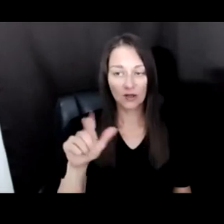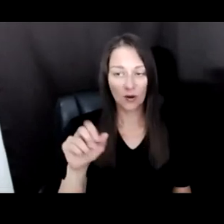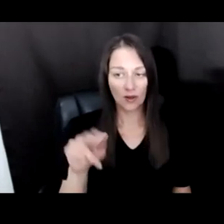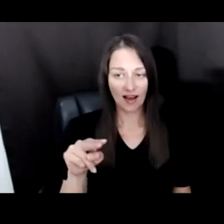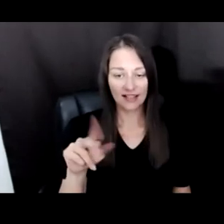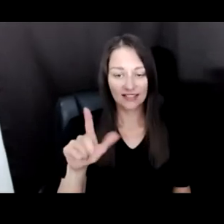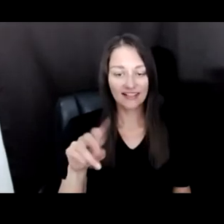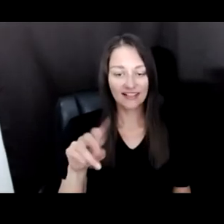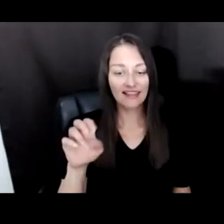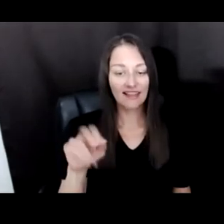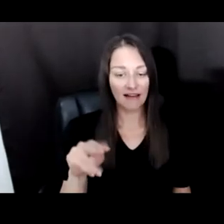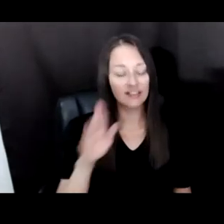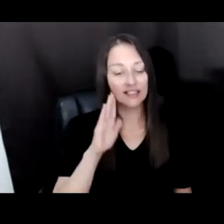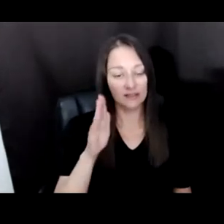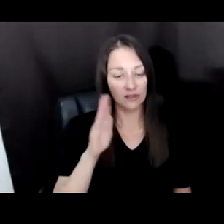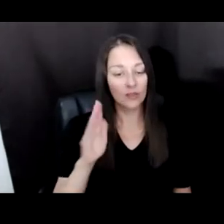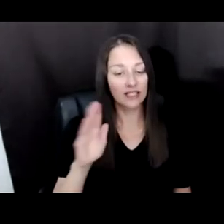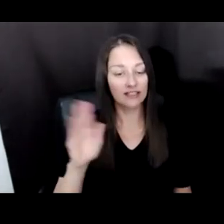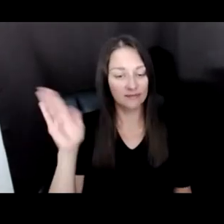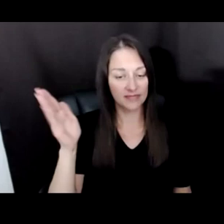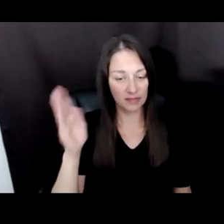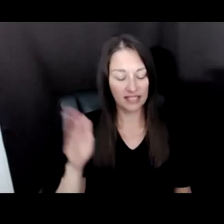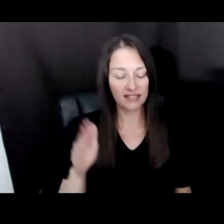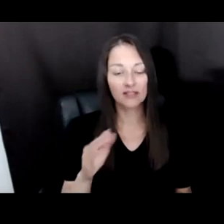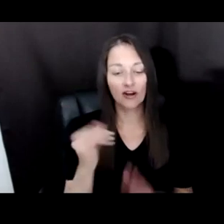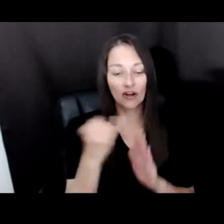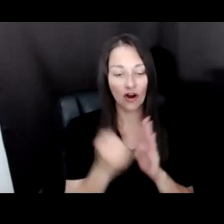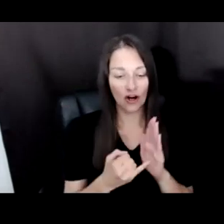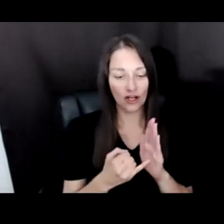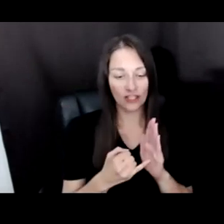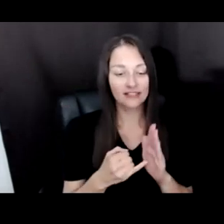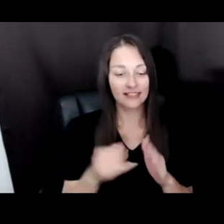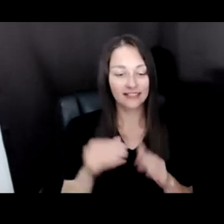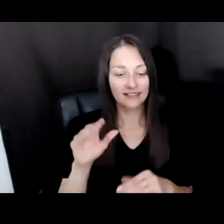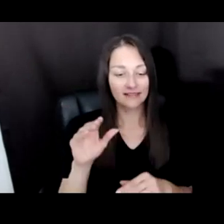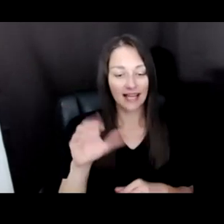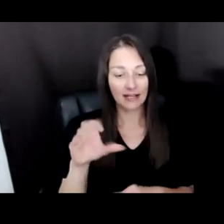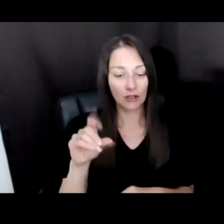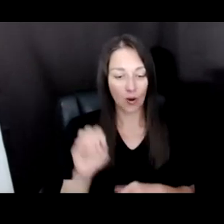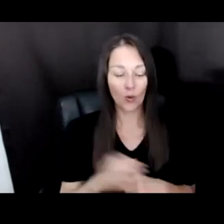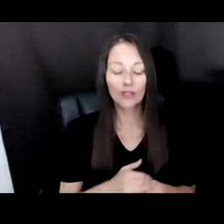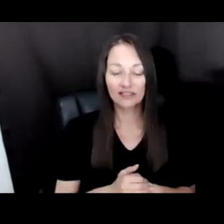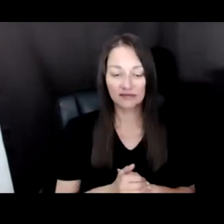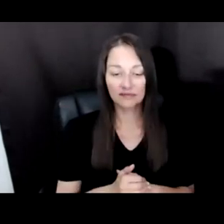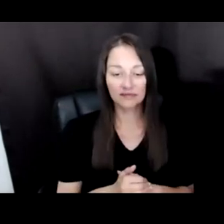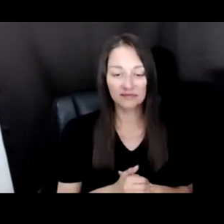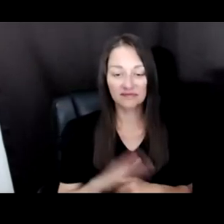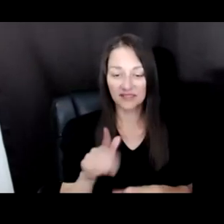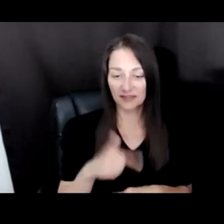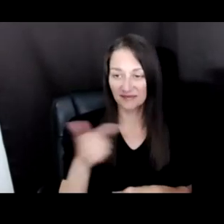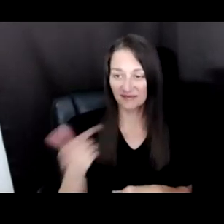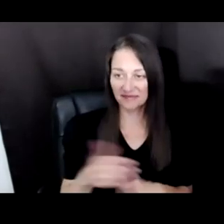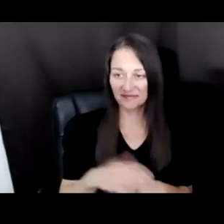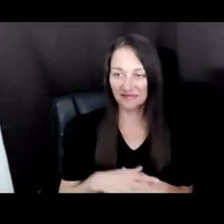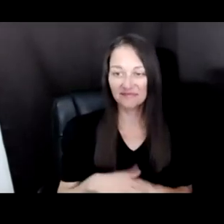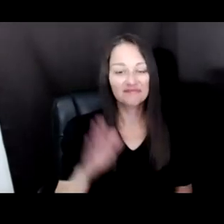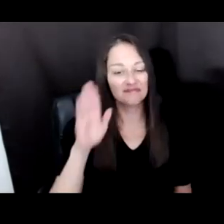ART & CODE. SO GOLIN, IN I'M WONDERING IF YOU COULD TAKE IT AWAY. HI AND THANK YOU SO MUCH.